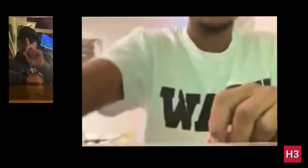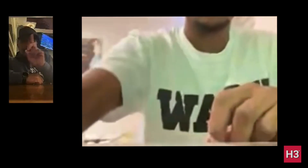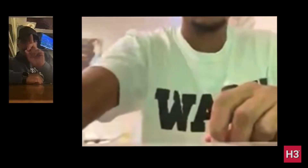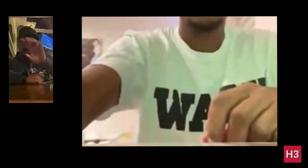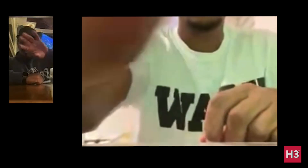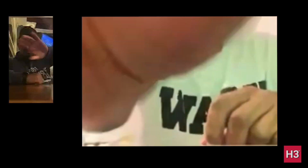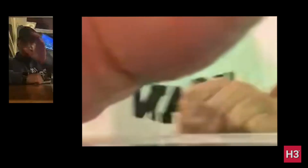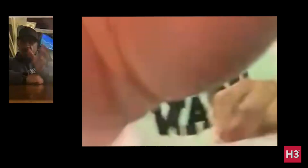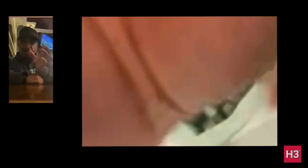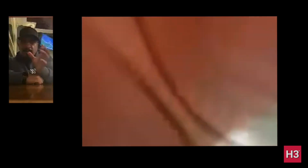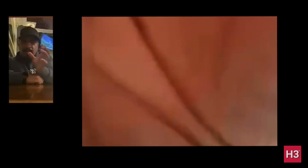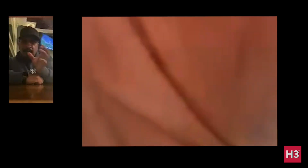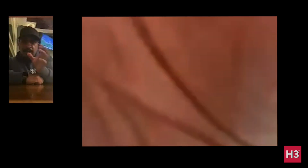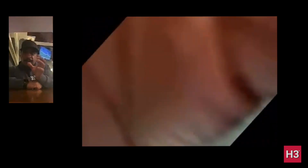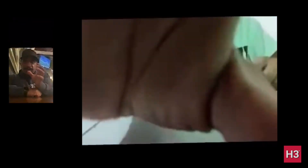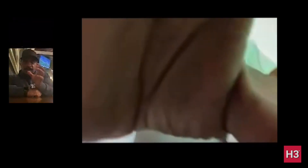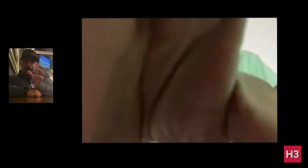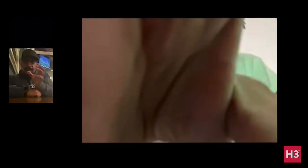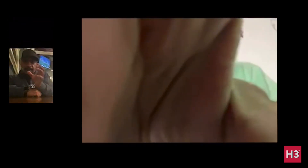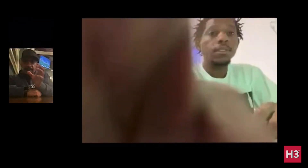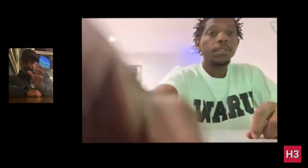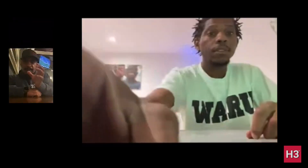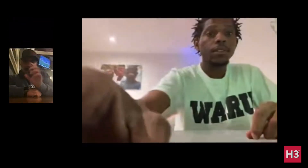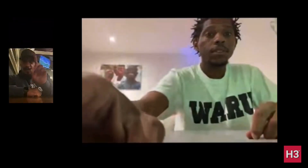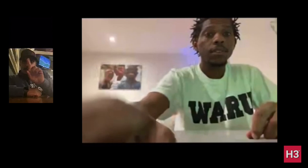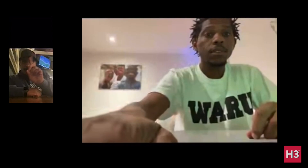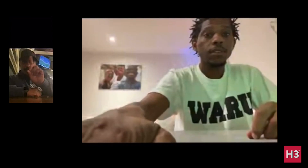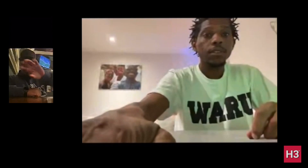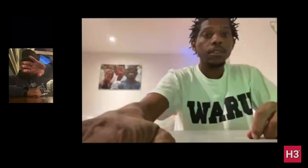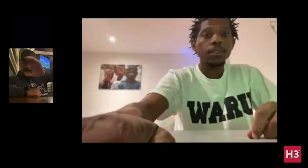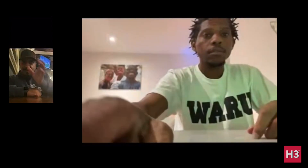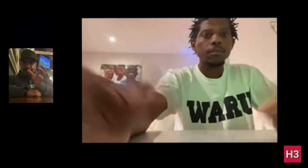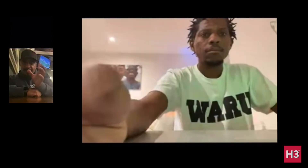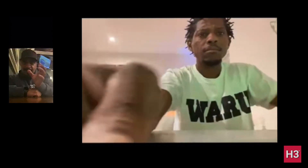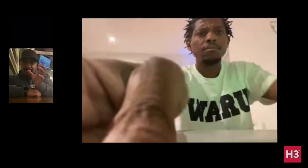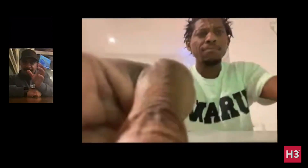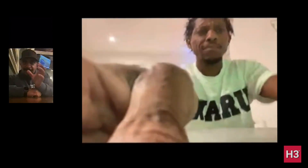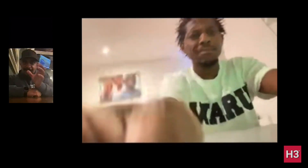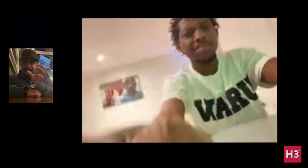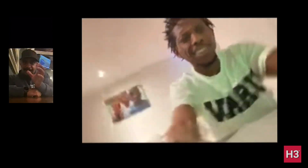Other way. No, turn around.